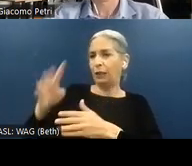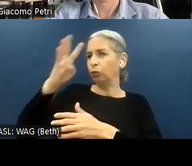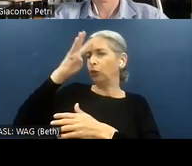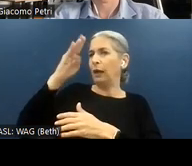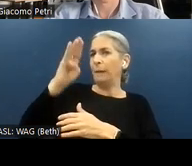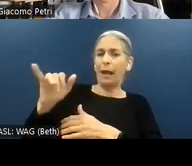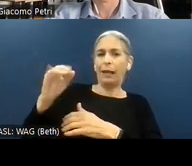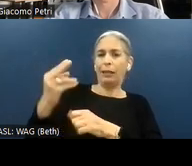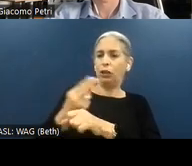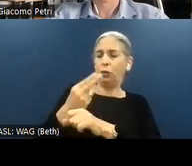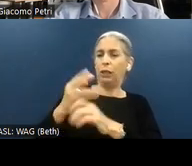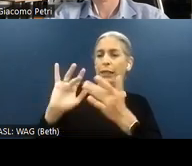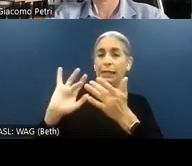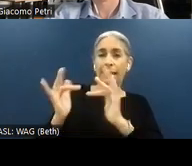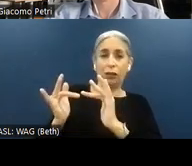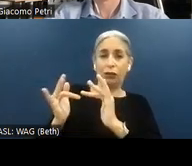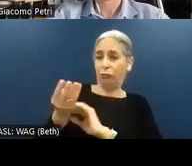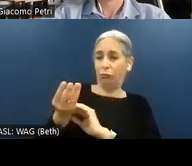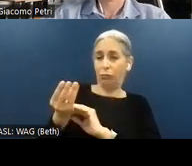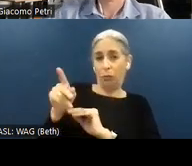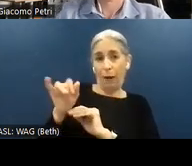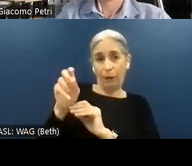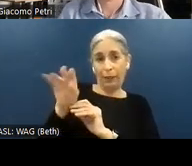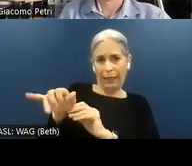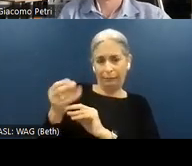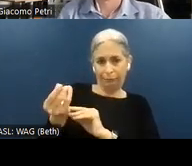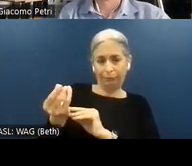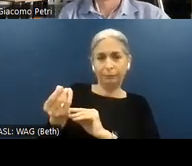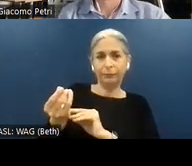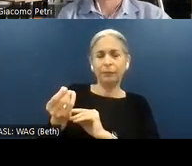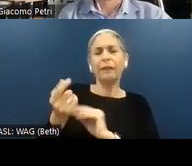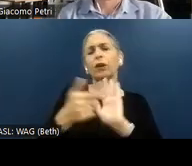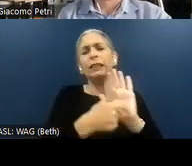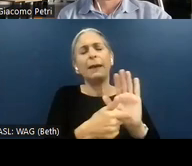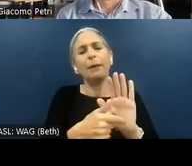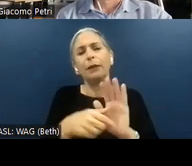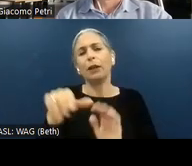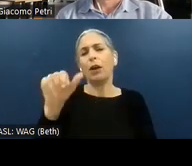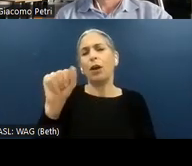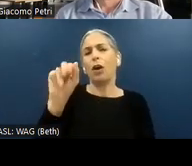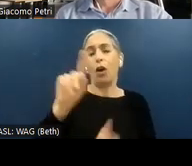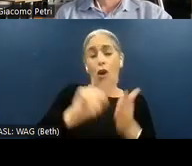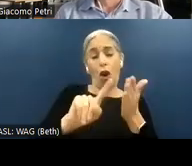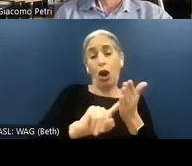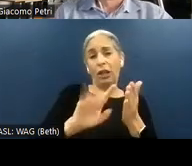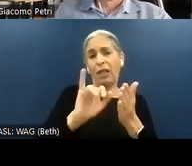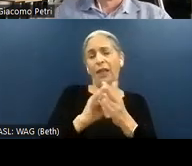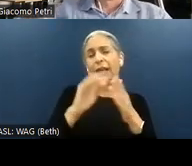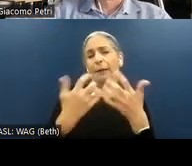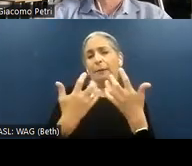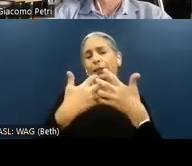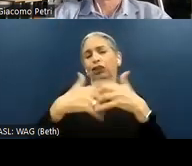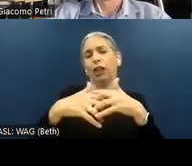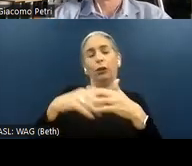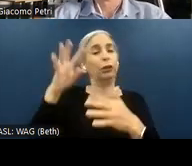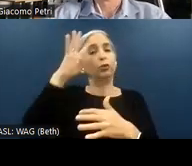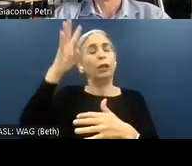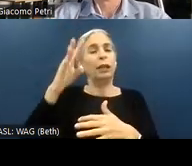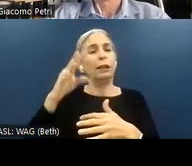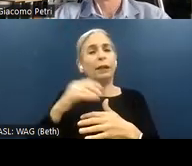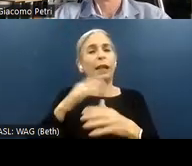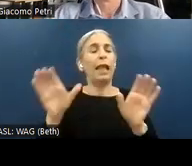digital property. So in our example, an audit that can be generated by an activity of using